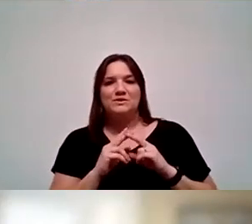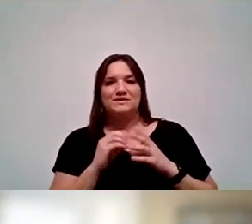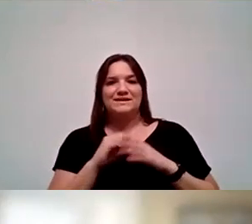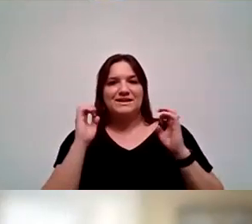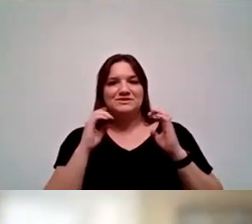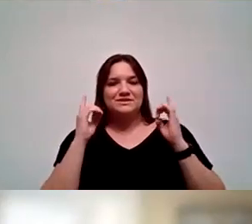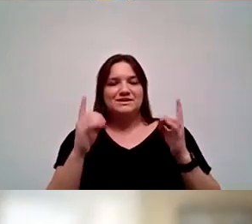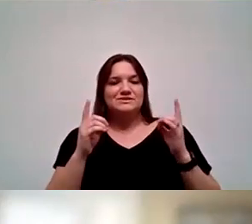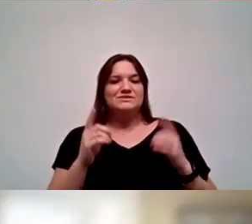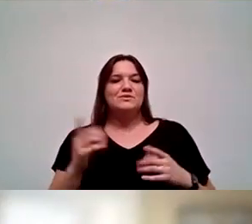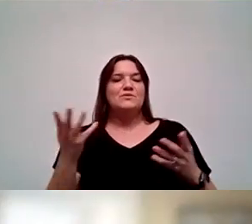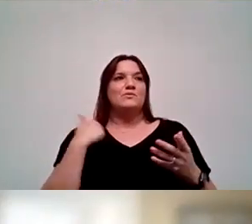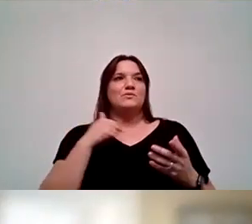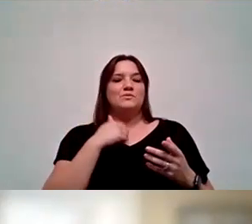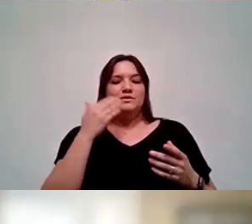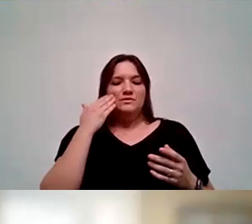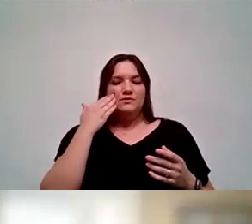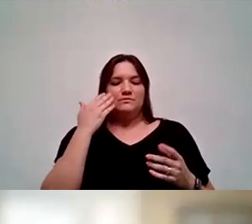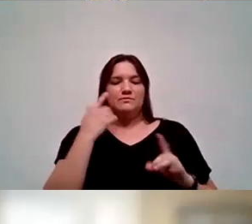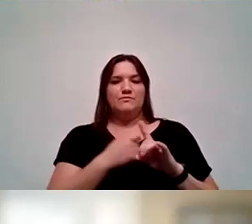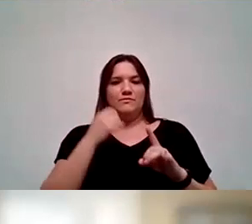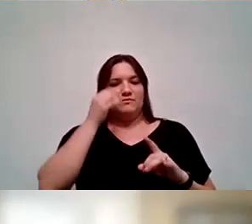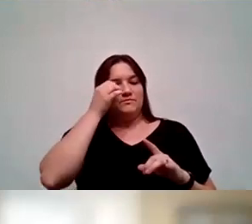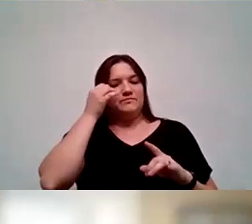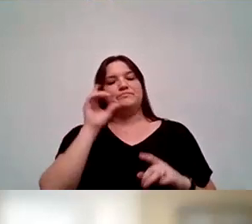And so what we know from our Latino students are from